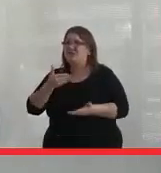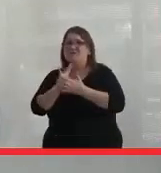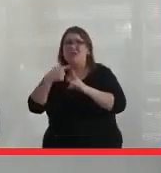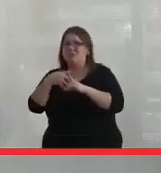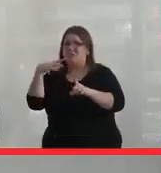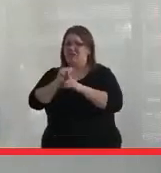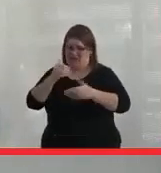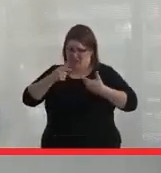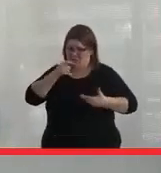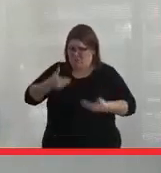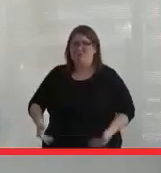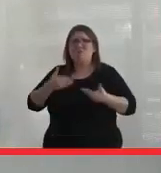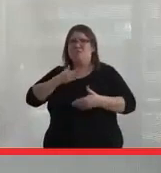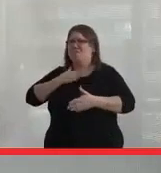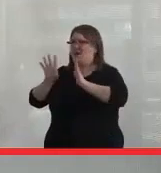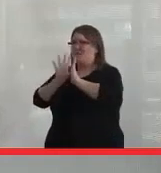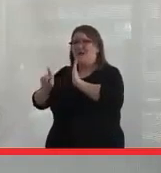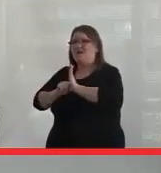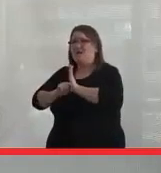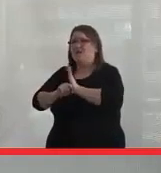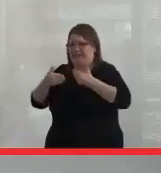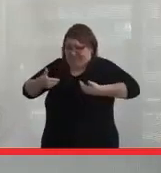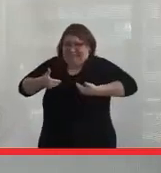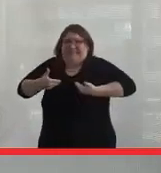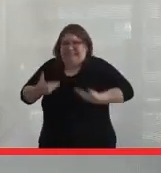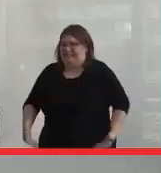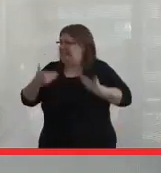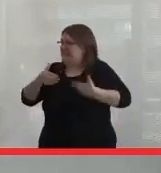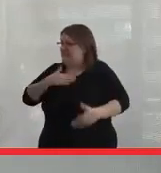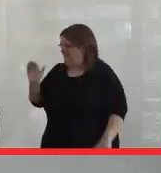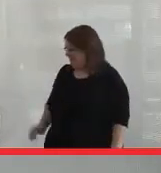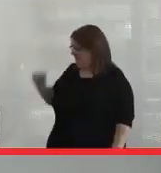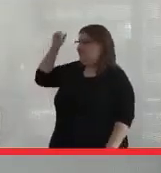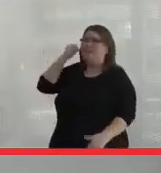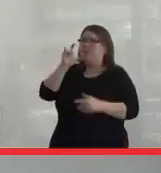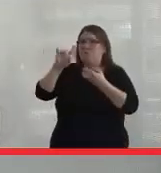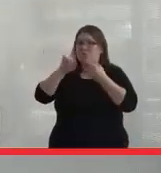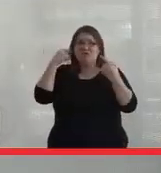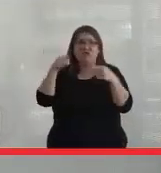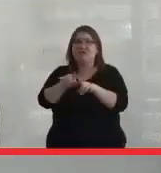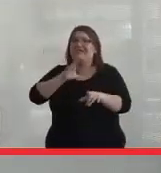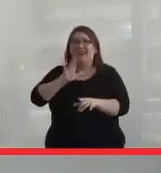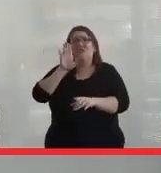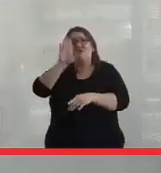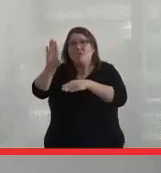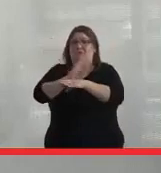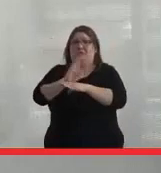who I am or where I come from. It's who I am. It's where I come from. If you don't agree with it, fine, that's your business.